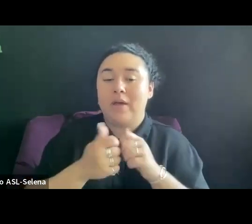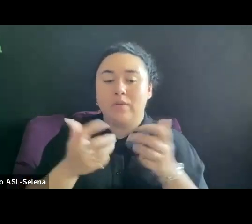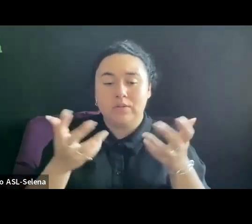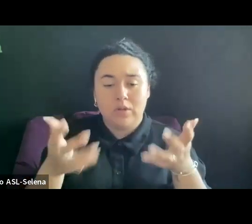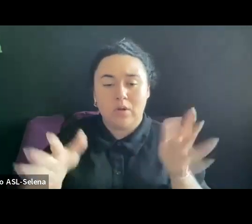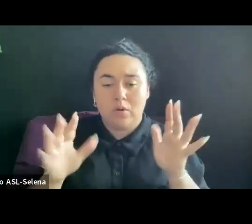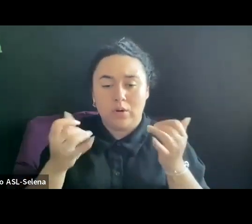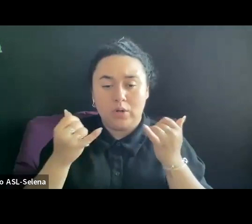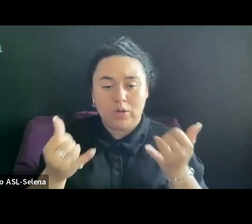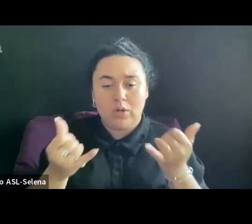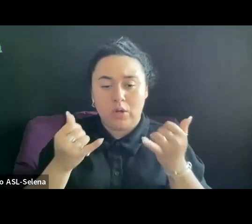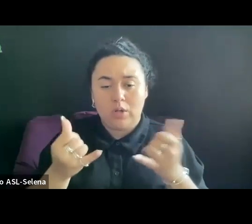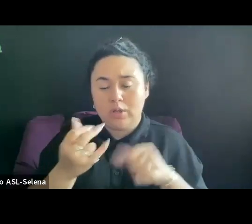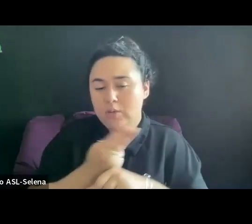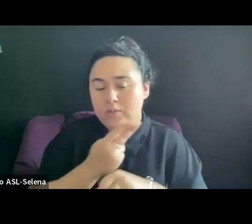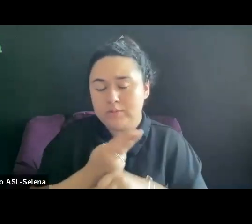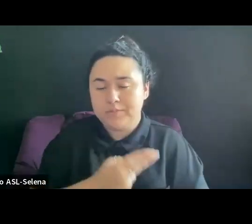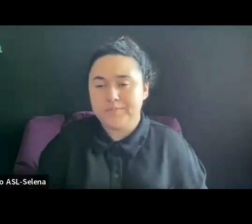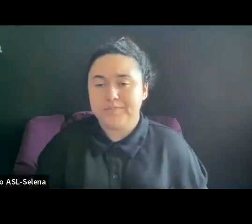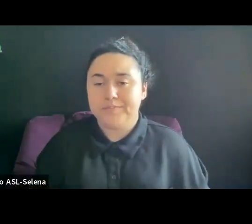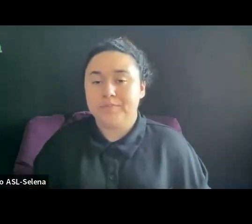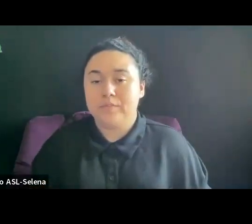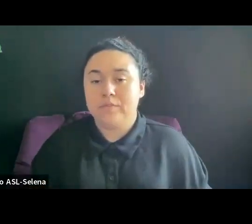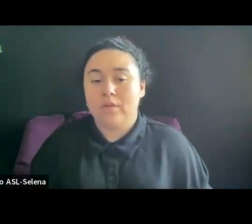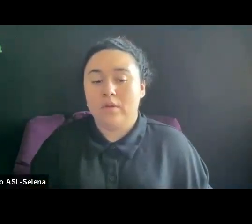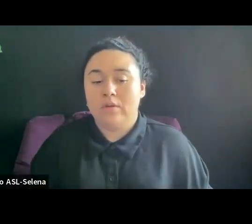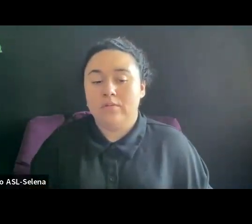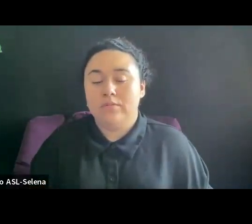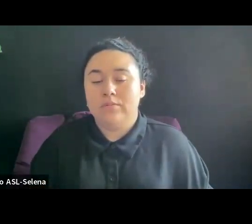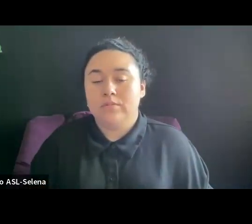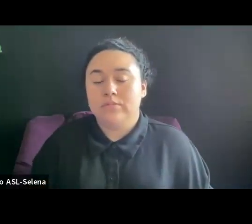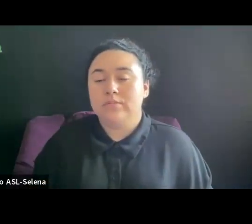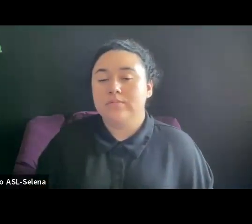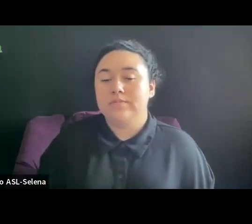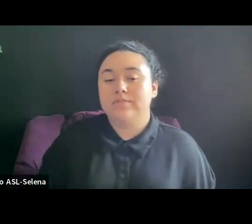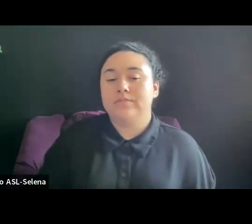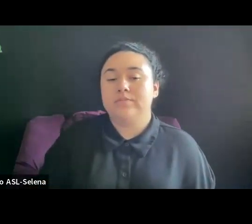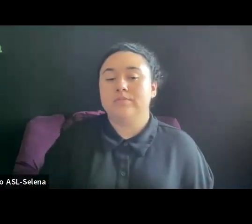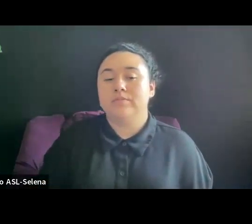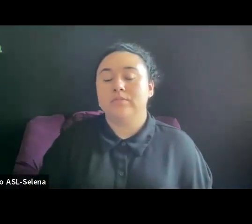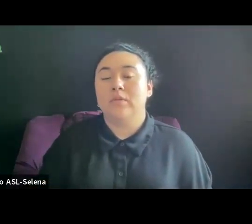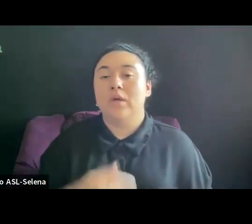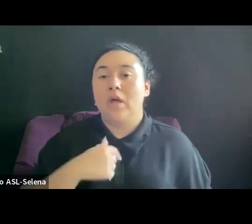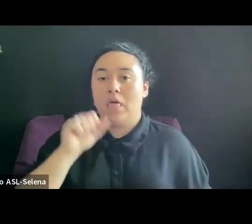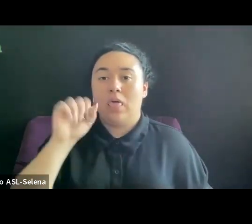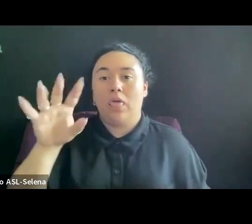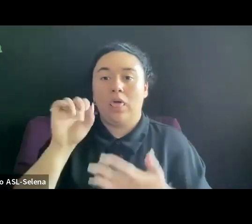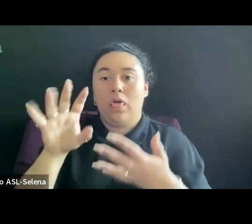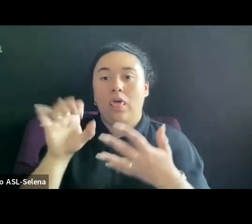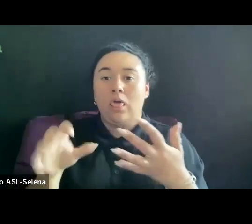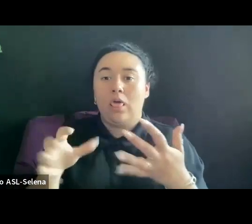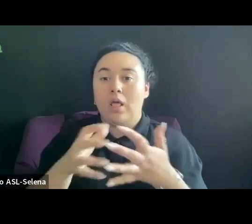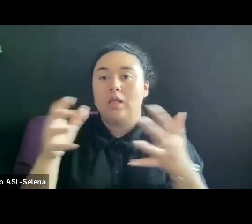AS I START TO WIND DOWN FROM OVERWHELMING YOU WITH A BUNCH OF SPECIFICS, I'M GOING TO RETURN TO